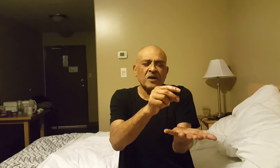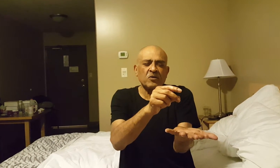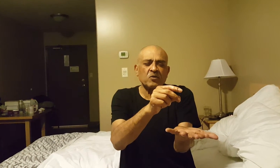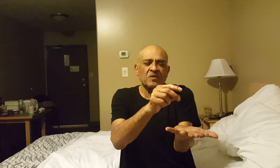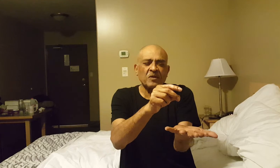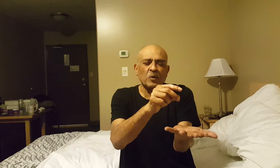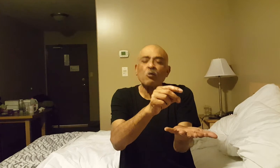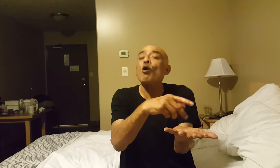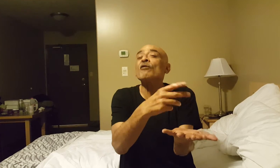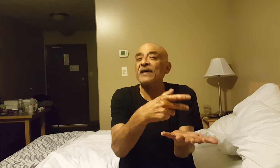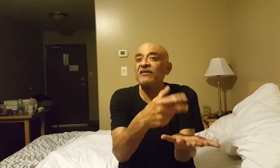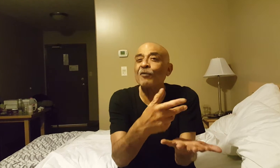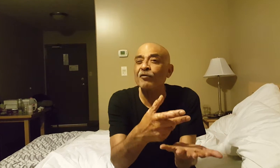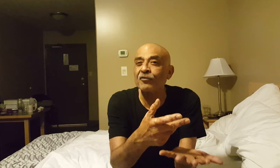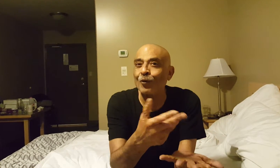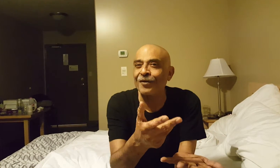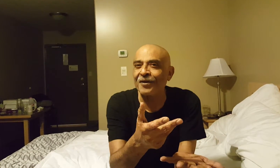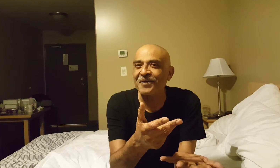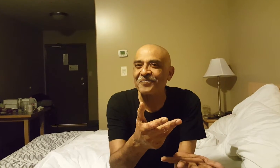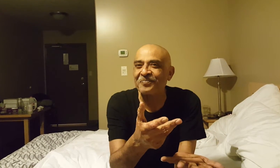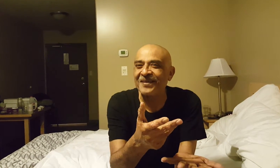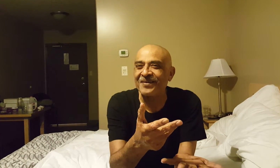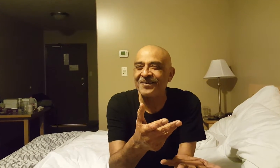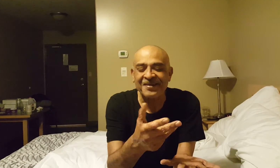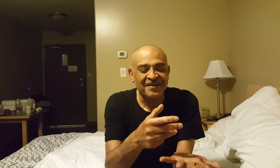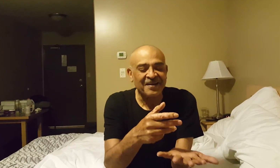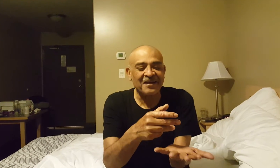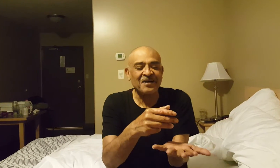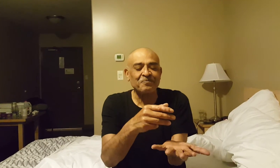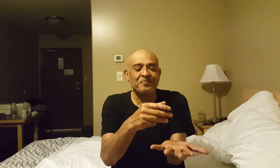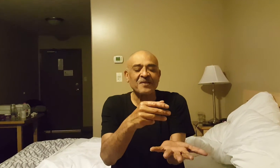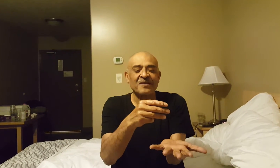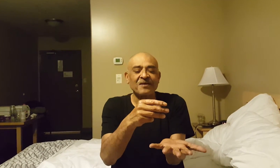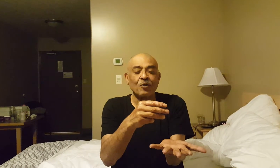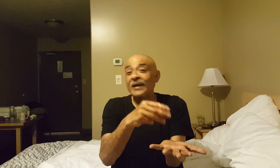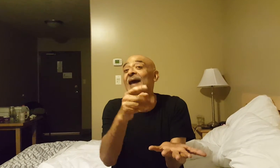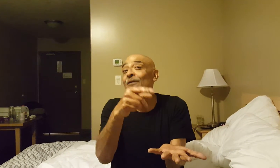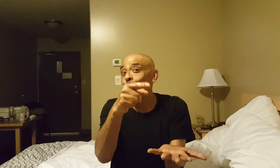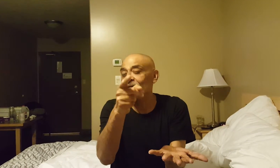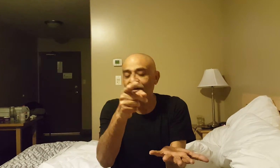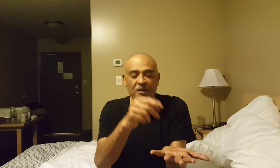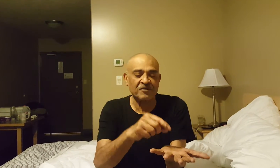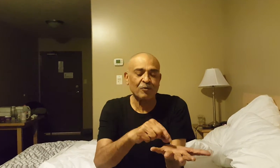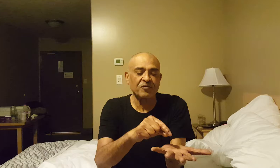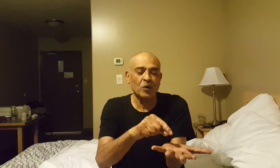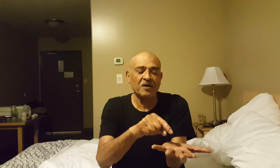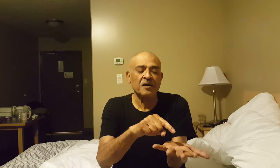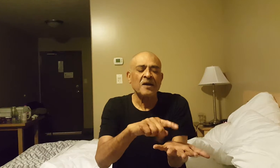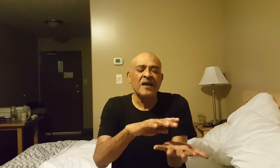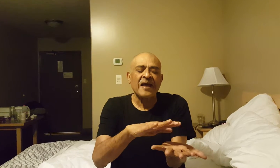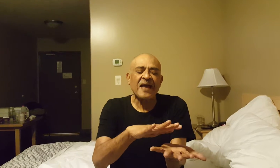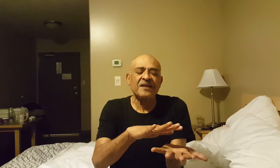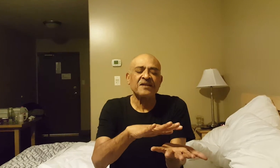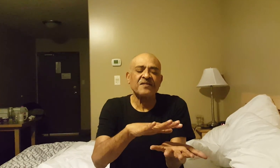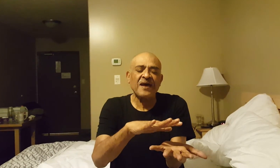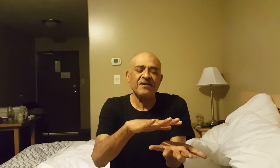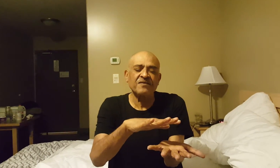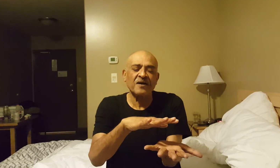it will cause that explosion to occur, or can cause that explosion to occur, and that